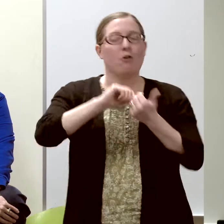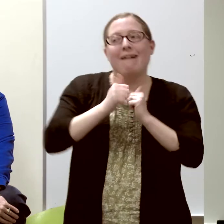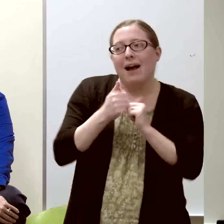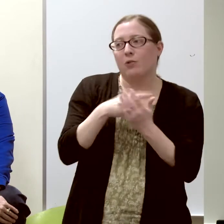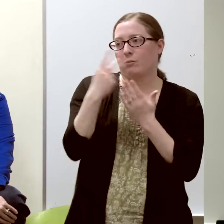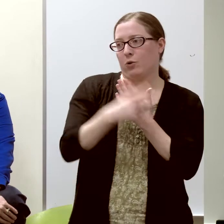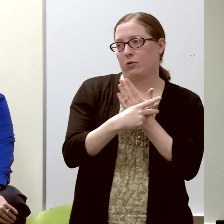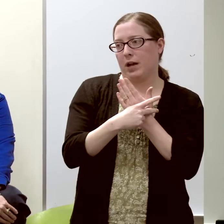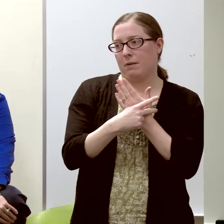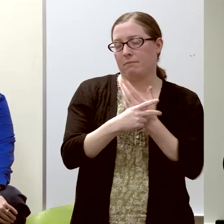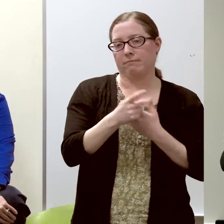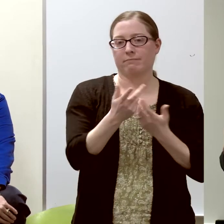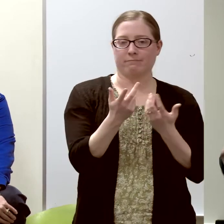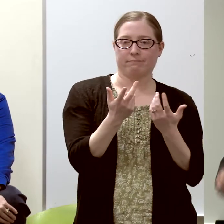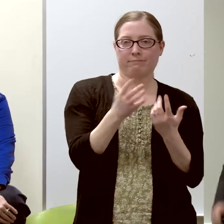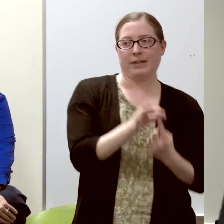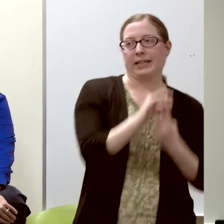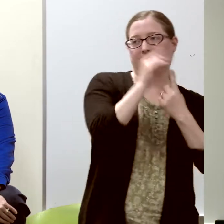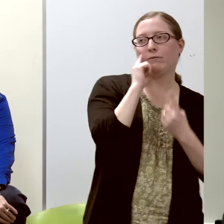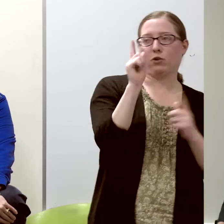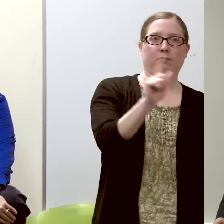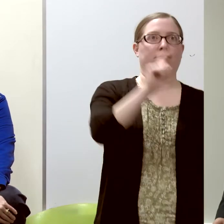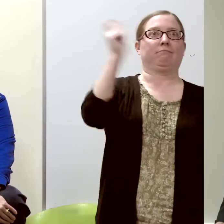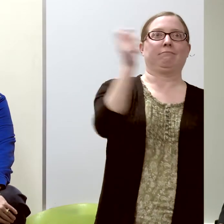aside from the big university computer...